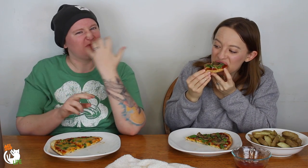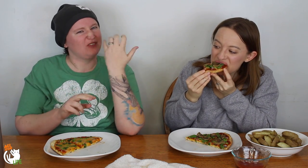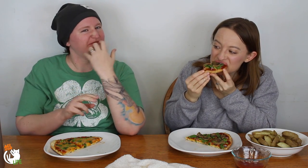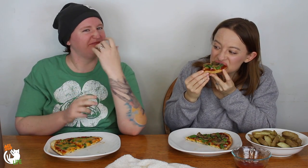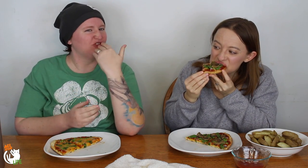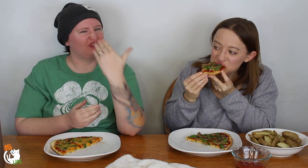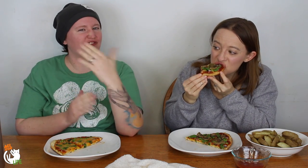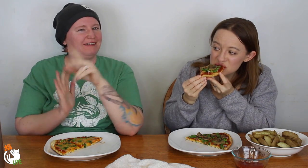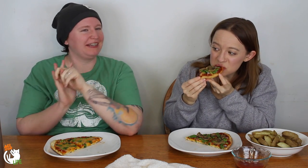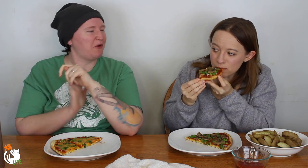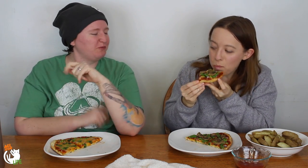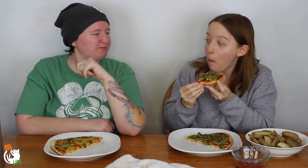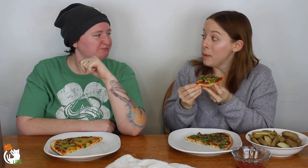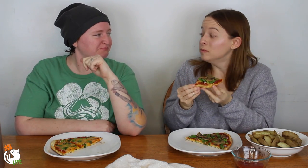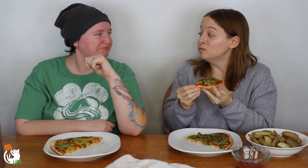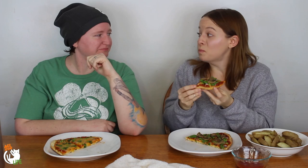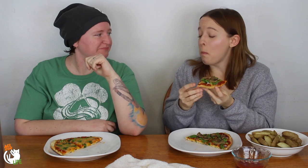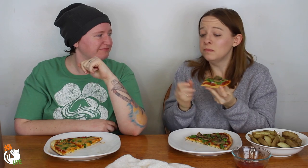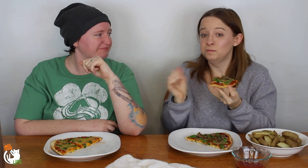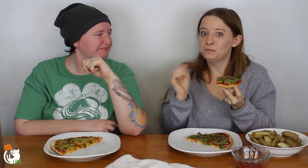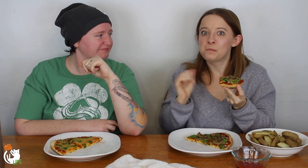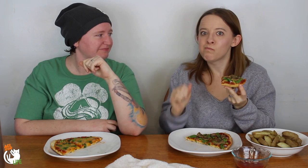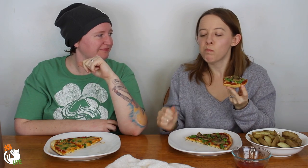It will be fun! It's a good video.